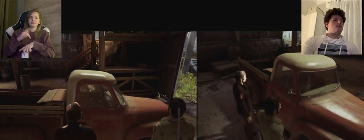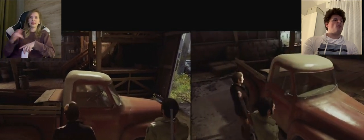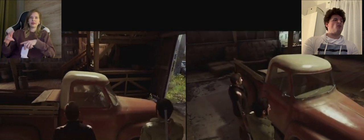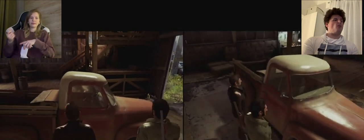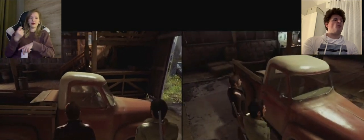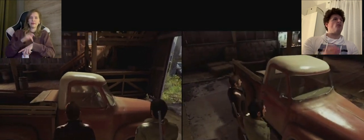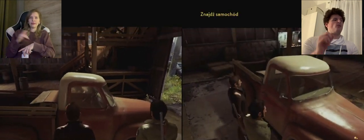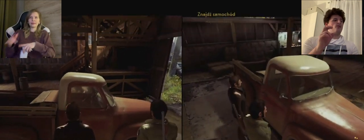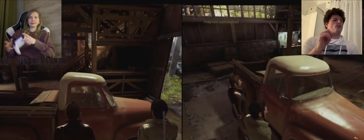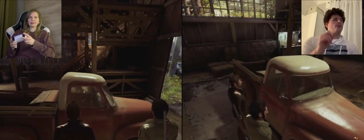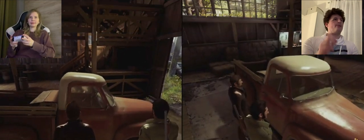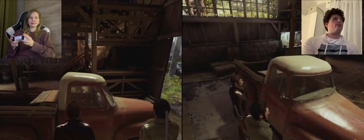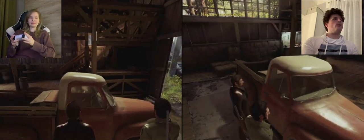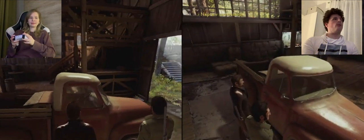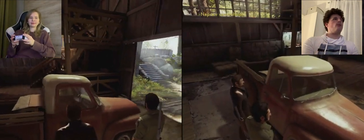K: time-consuming task ...